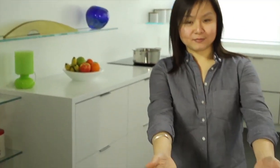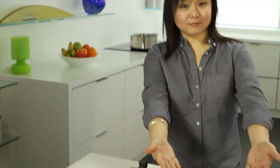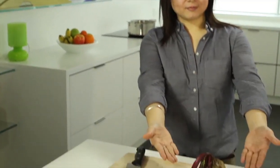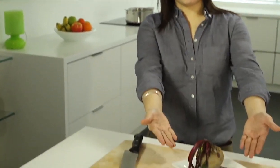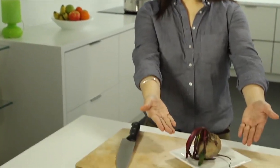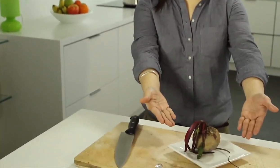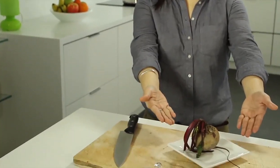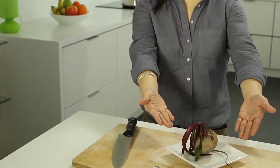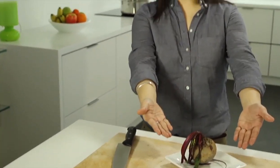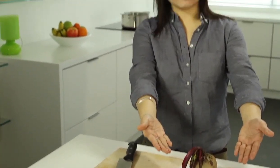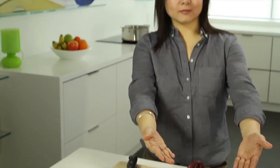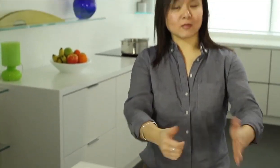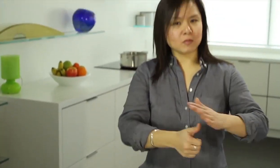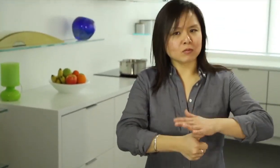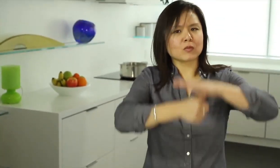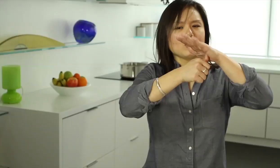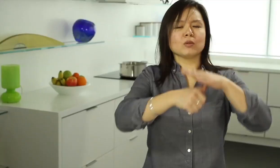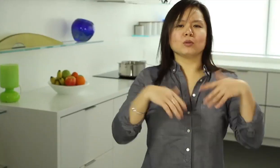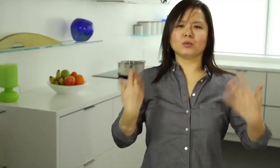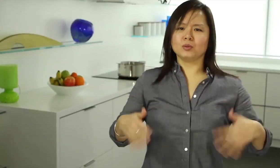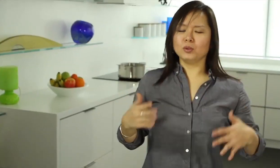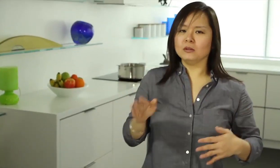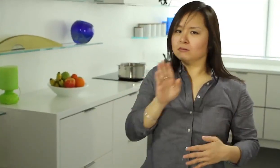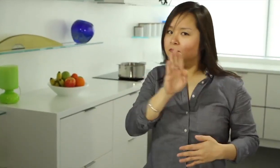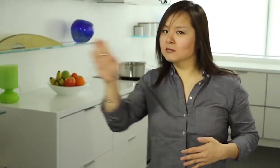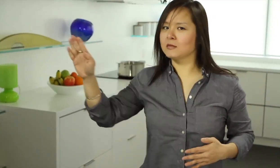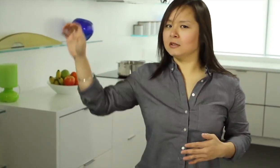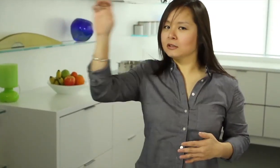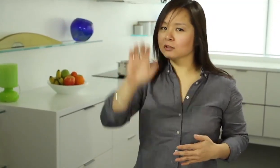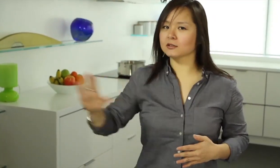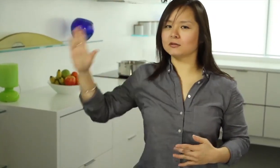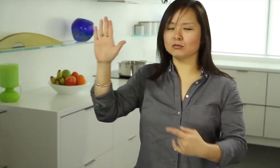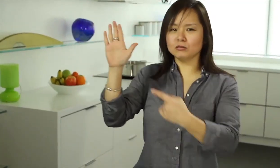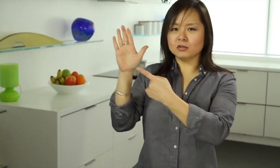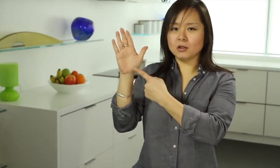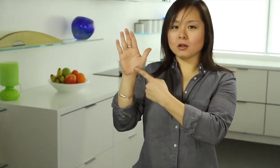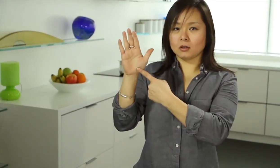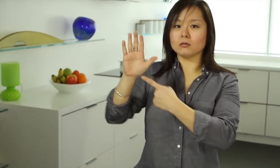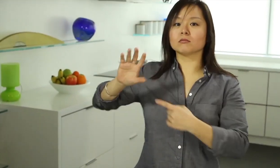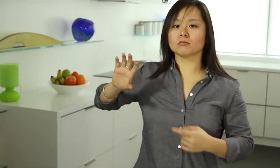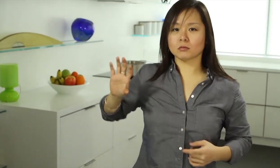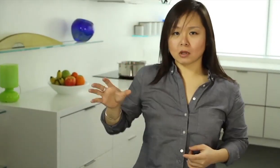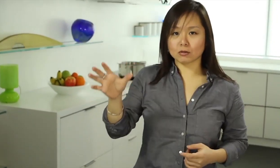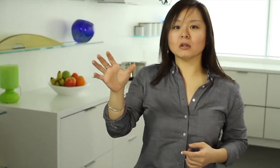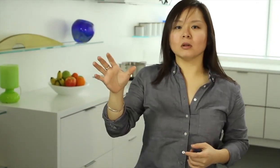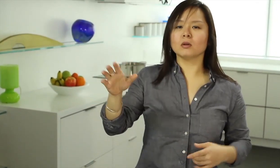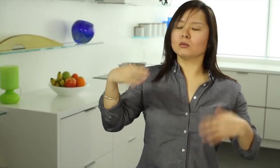Borscht is a soup with beetroot as main ingredient and it is popular in many Eastern